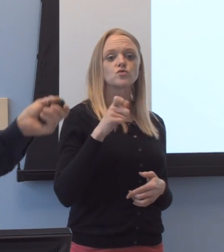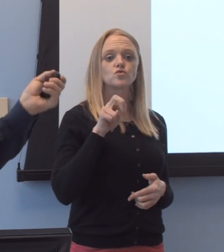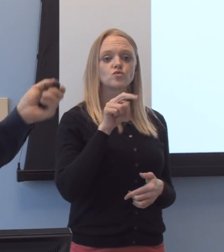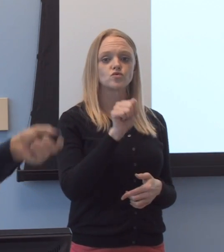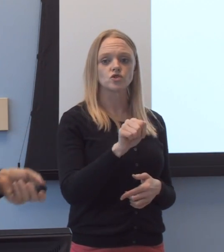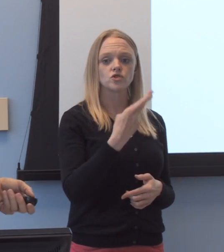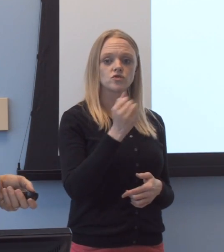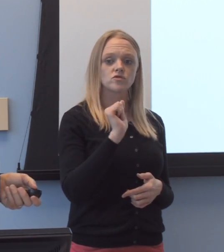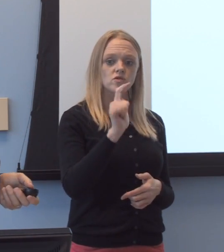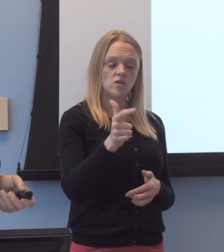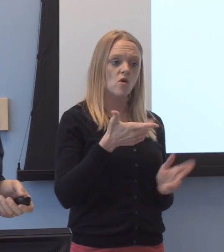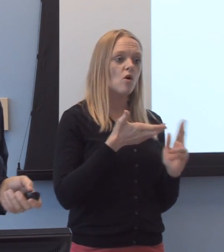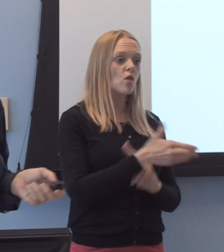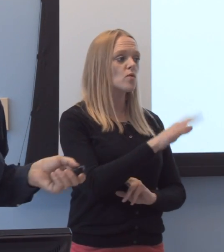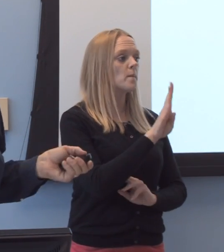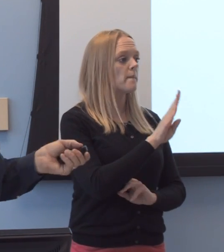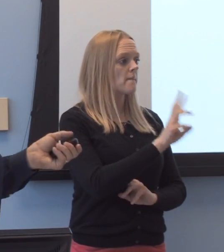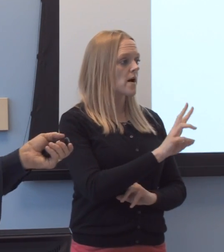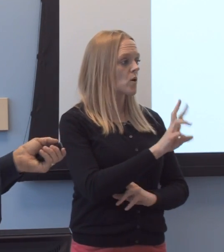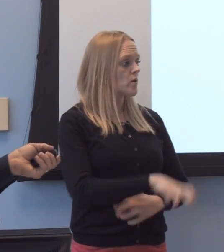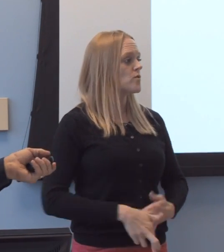uh, through Beckwith Residential Support Services.